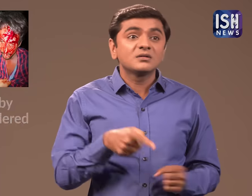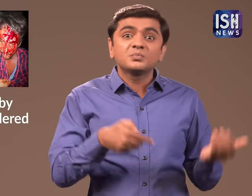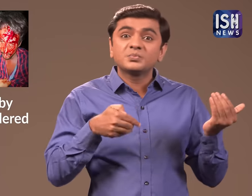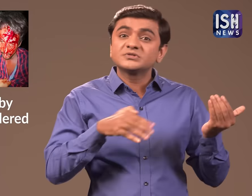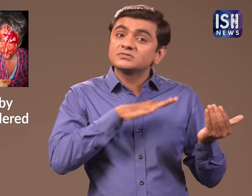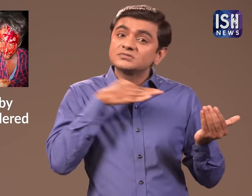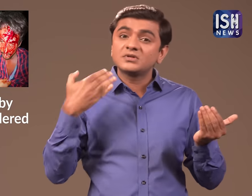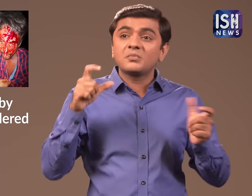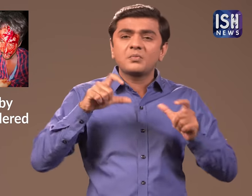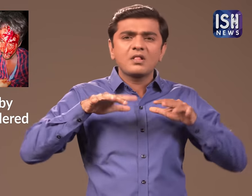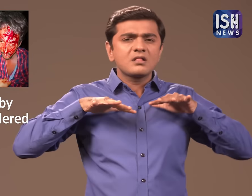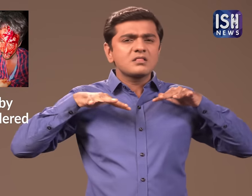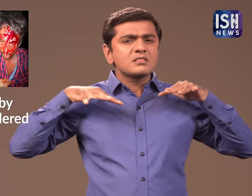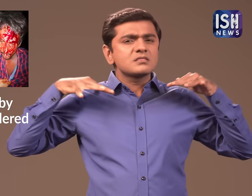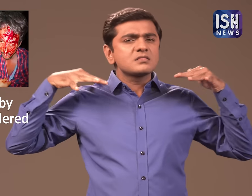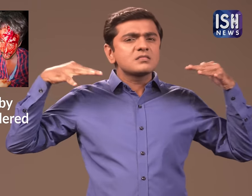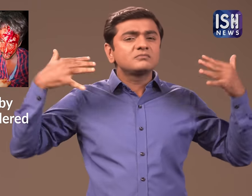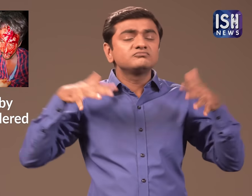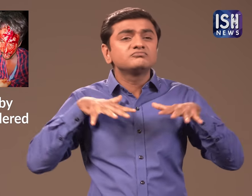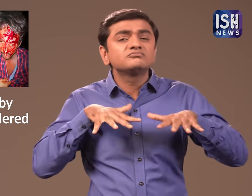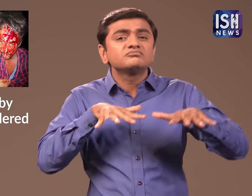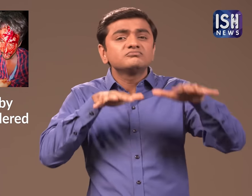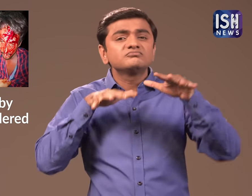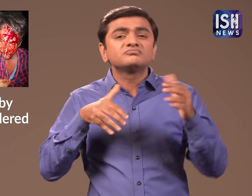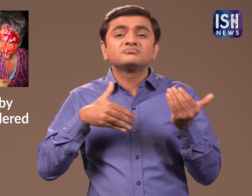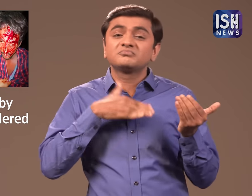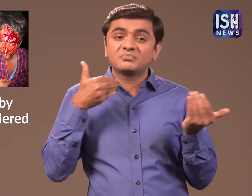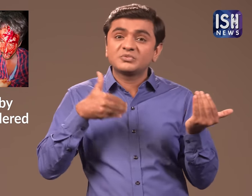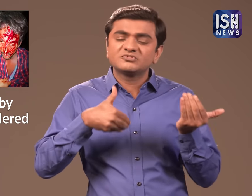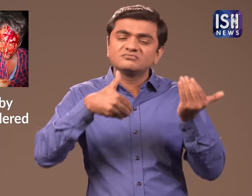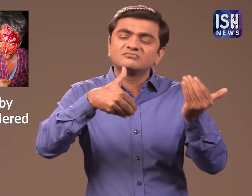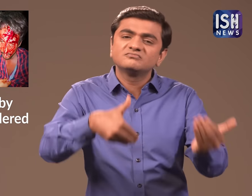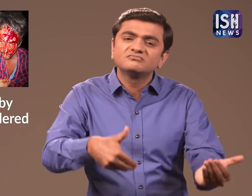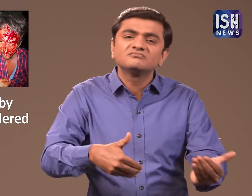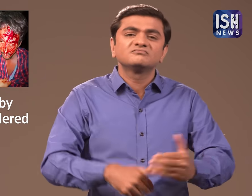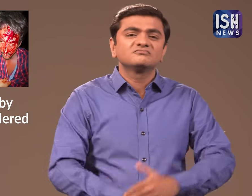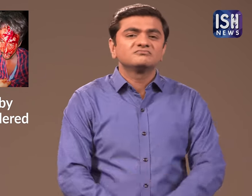Many people attended the baby's funeral procession.